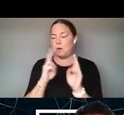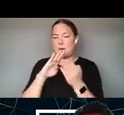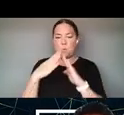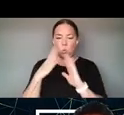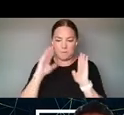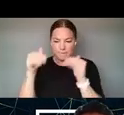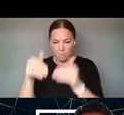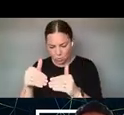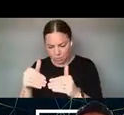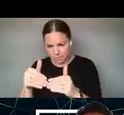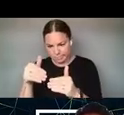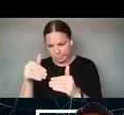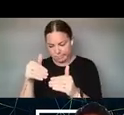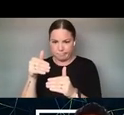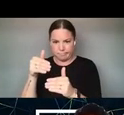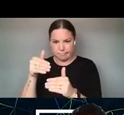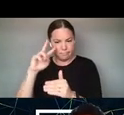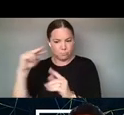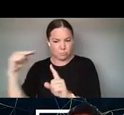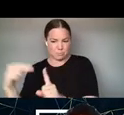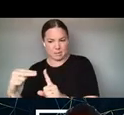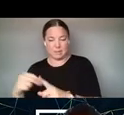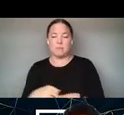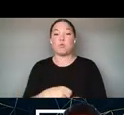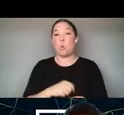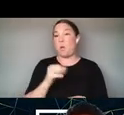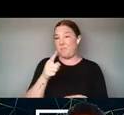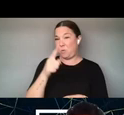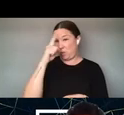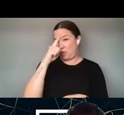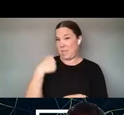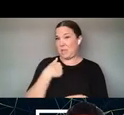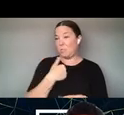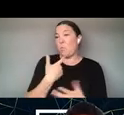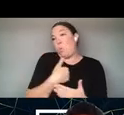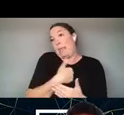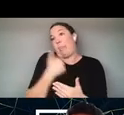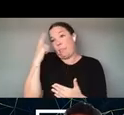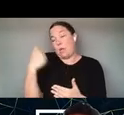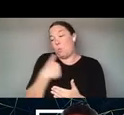LIKE WE'RE VERY IMPORTANT IN THAT CONVERSATION. AND WE DO A BUNCH OF THINGS ALONG THOSE LINES. WE